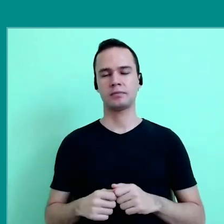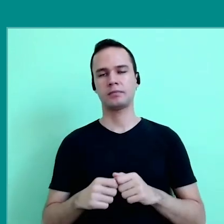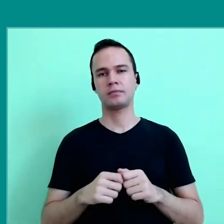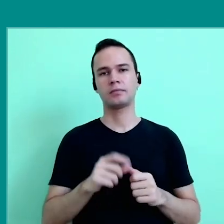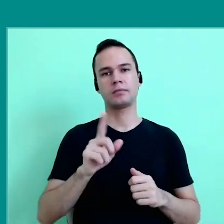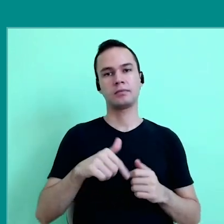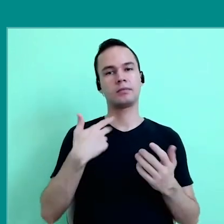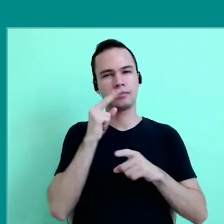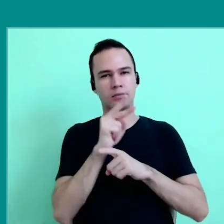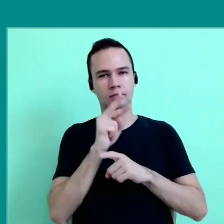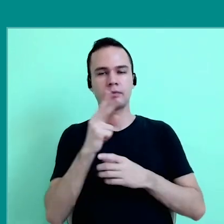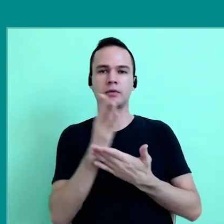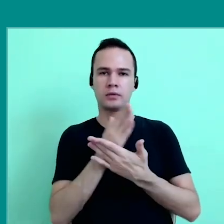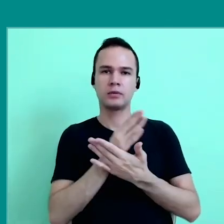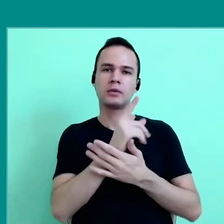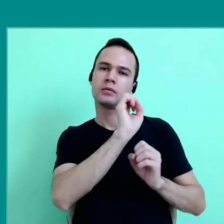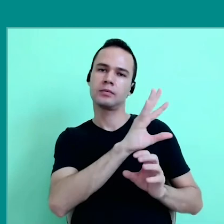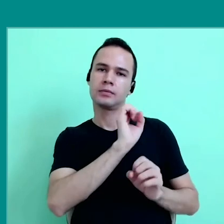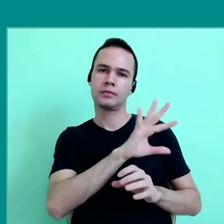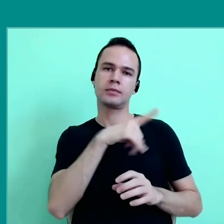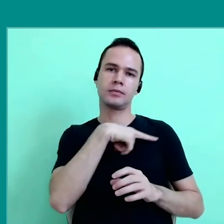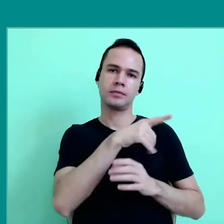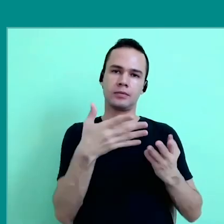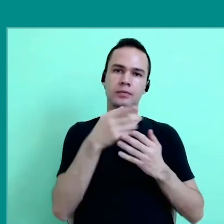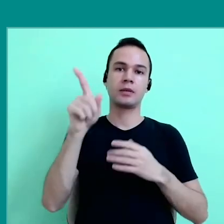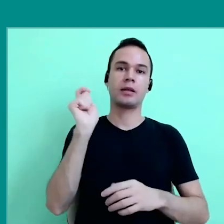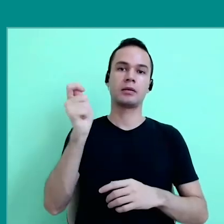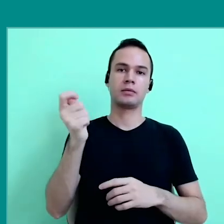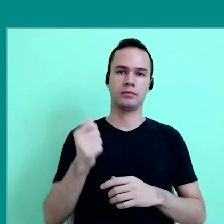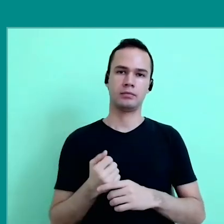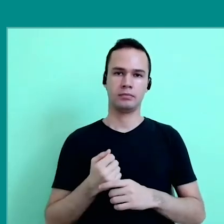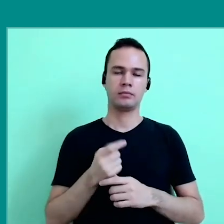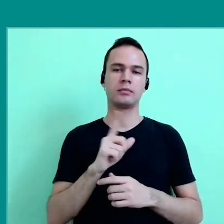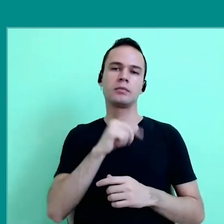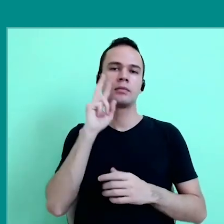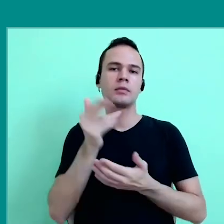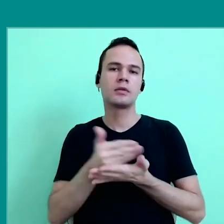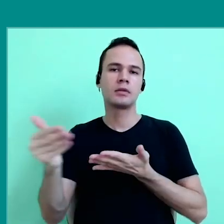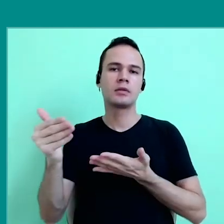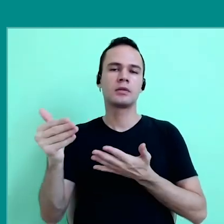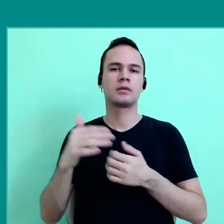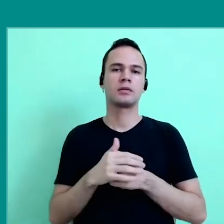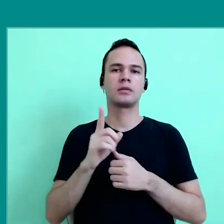I have been following some training processes that are taking place in Argentina, we started with a program that was called,